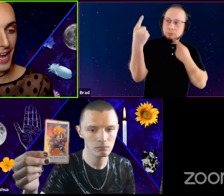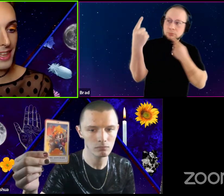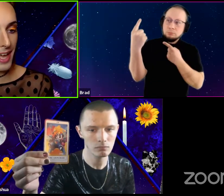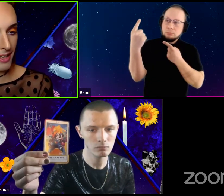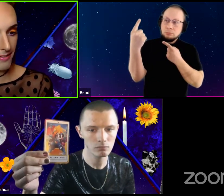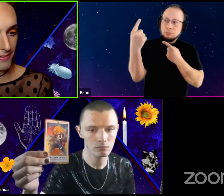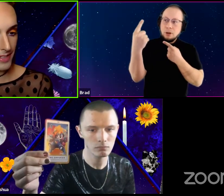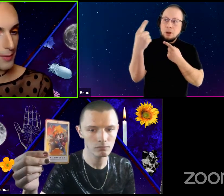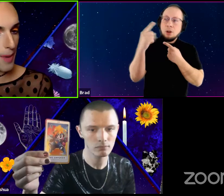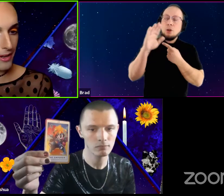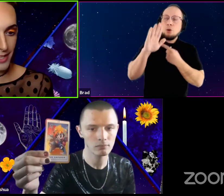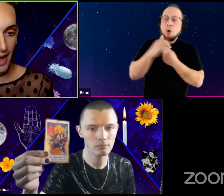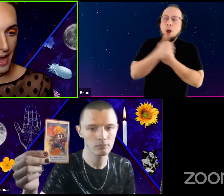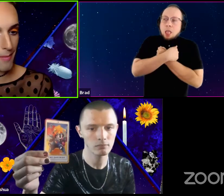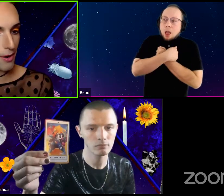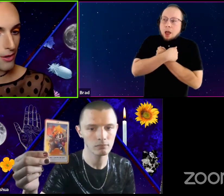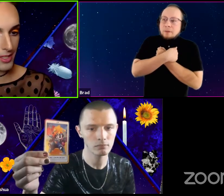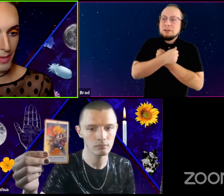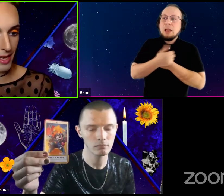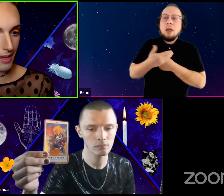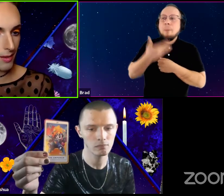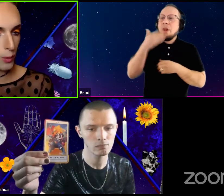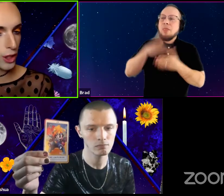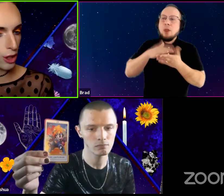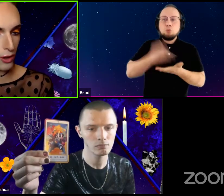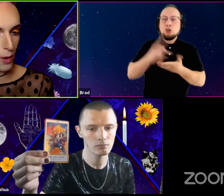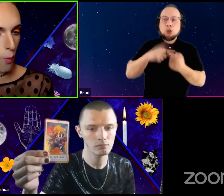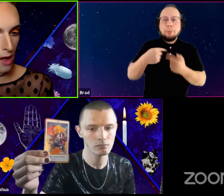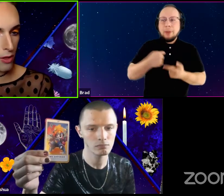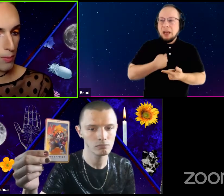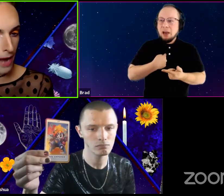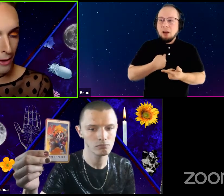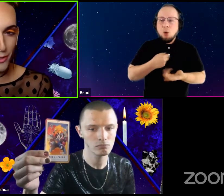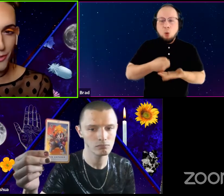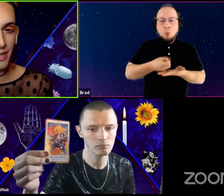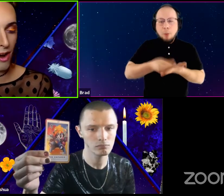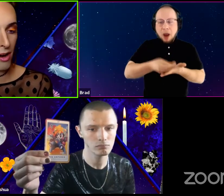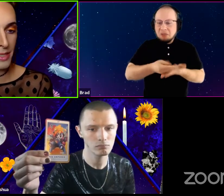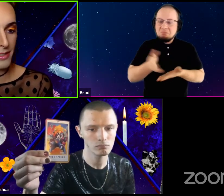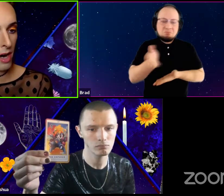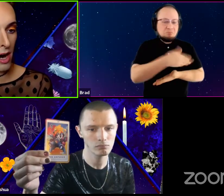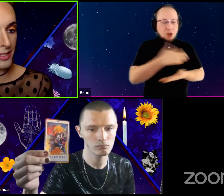Thy love is better than high birth to me, richer than wealth, prouder than garments cost,